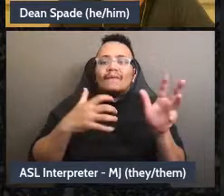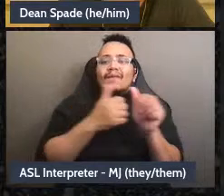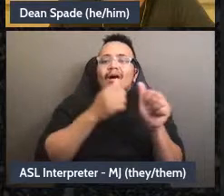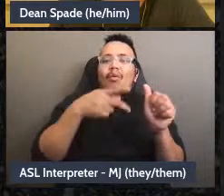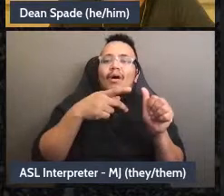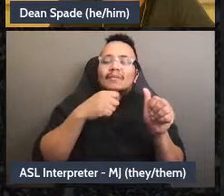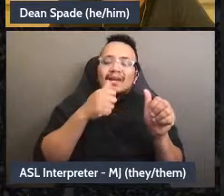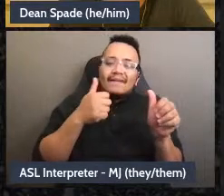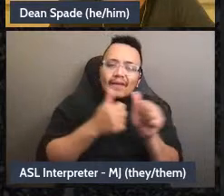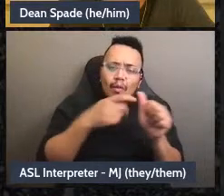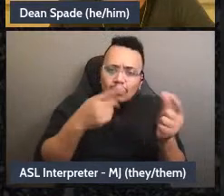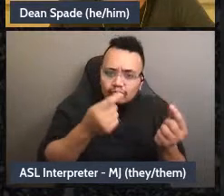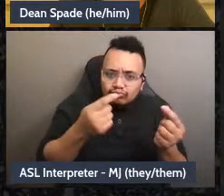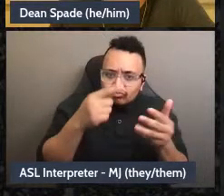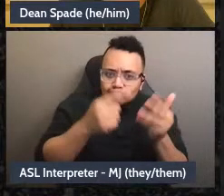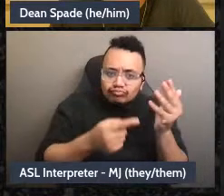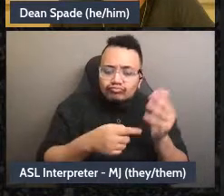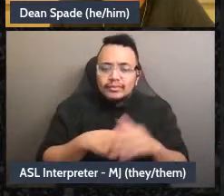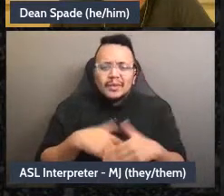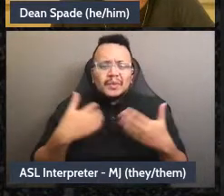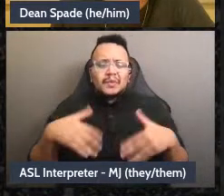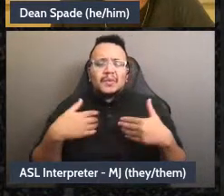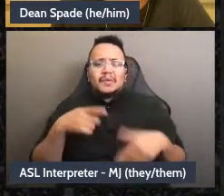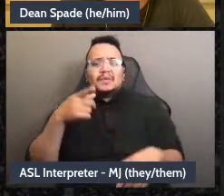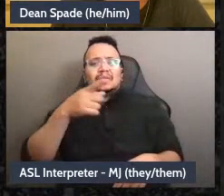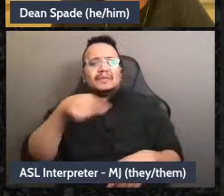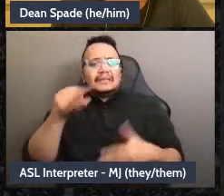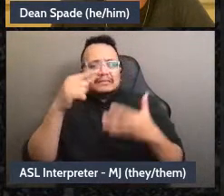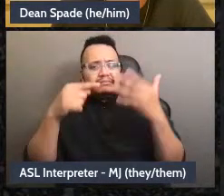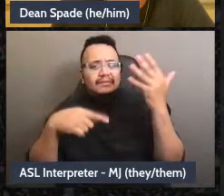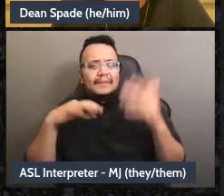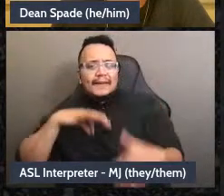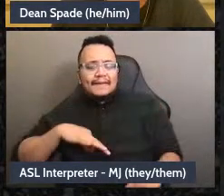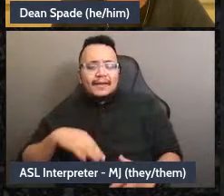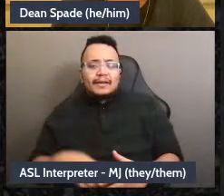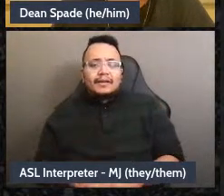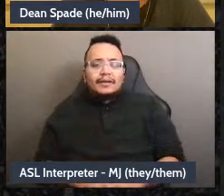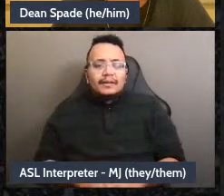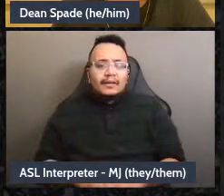Yeah these are really helpful, taking so long that it prevents any action especially when needs arise